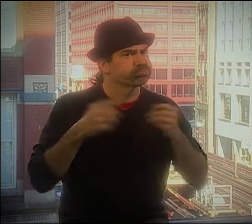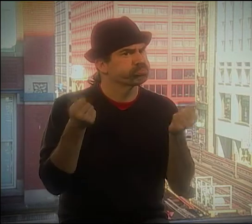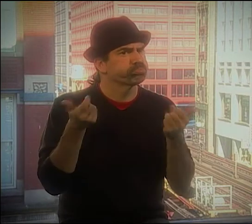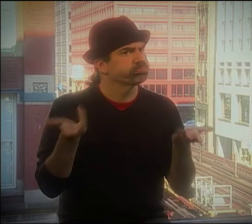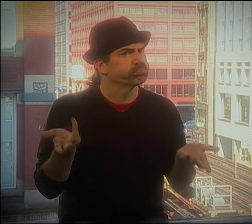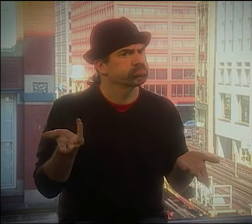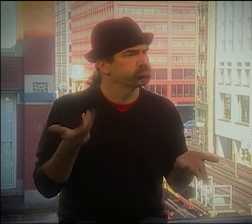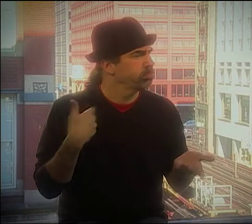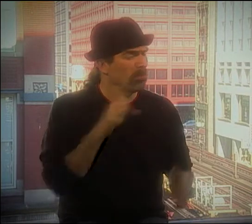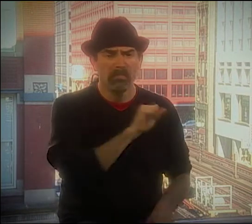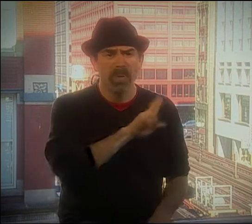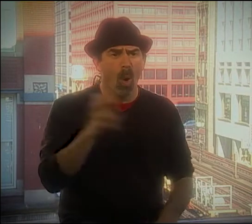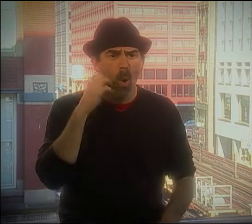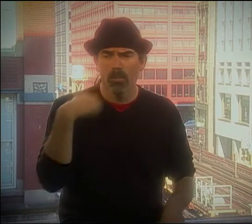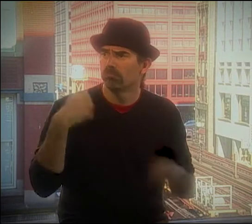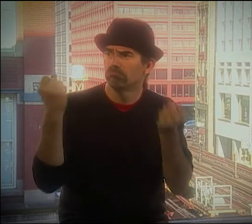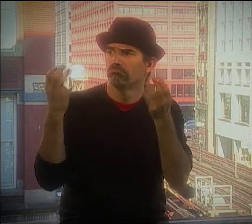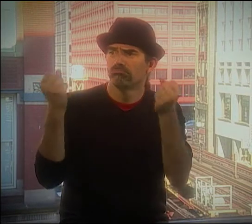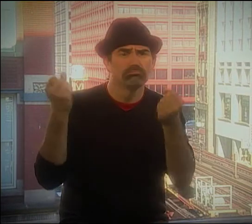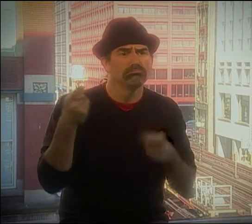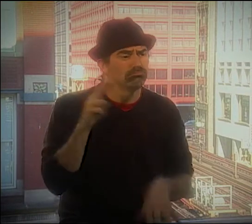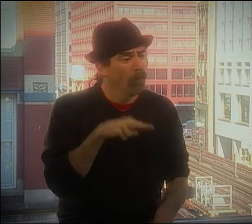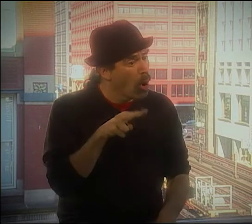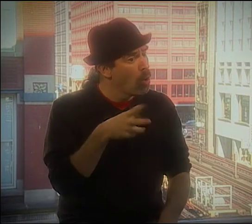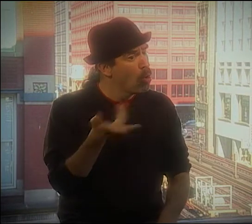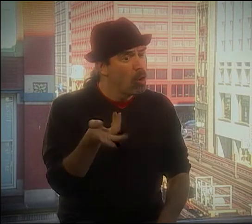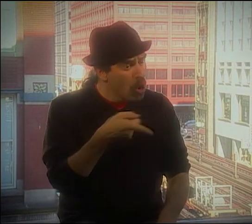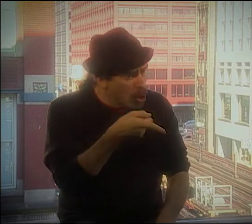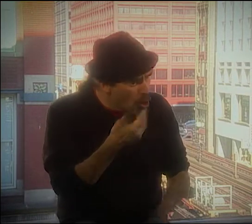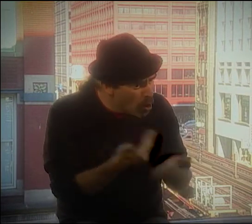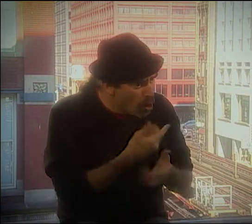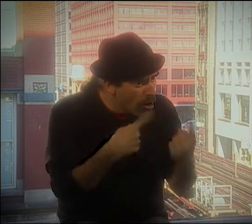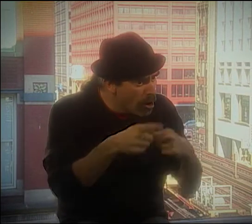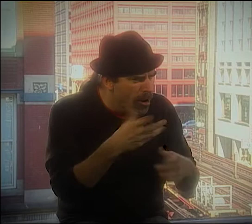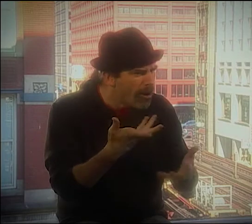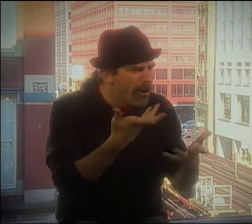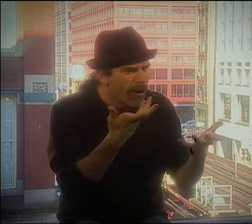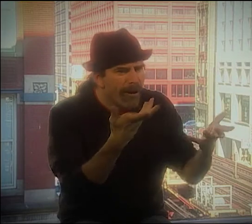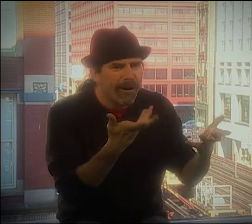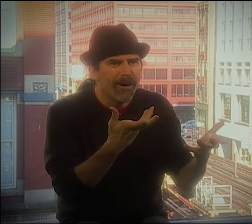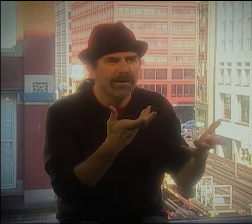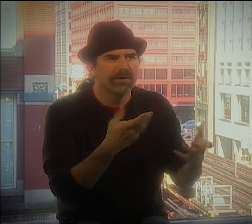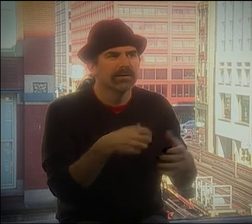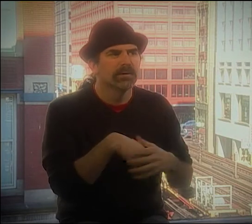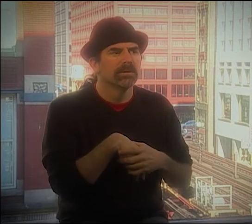MY PARENTS ACCEPTED IT RIGHT AWAY. I WOULD SIGN AT HOME AND THEY WOULD GO, "OH, WELL, YOU'RE LEARNING SIGNS."